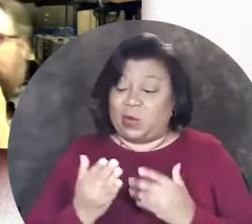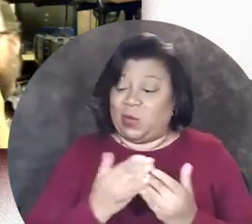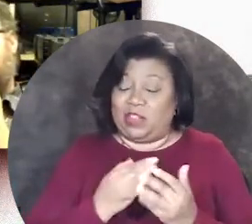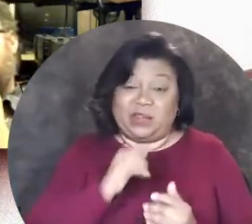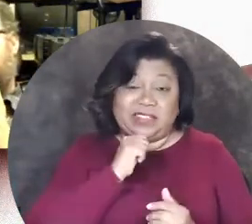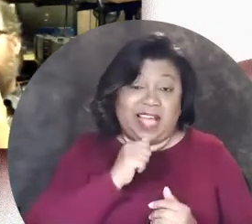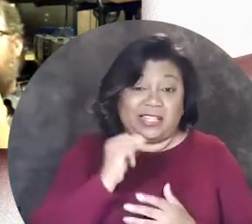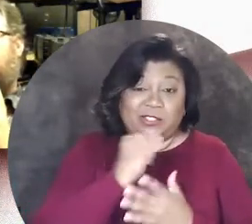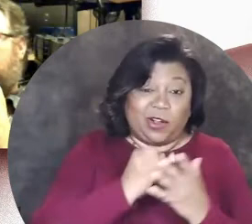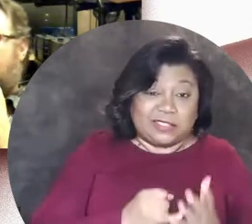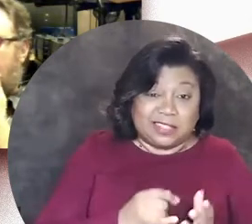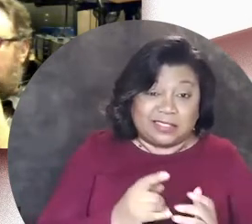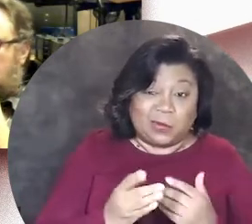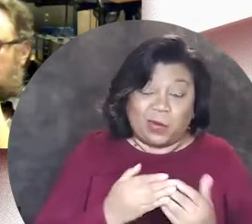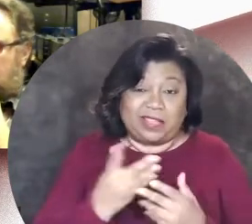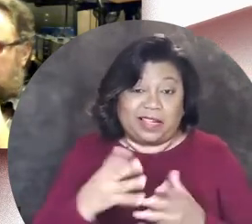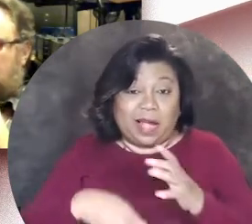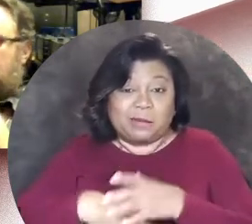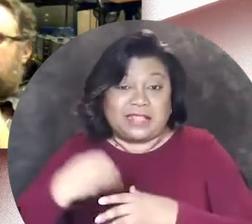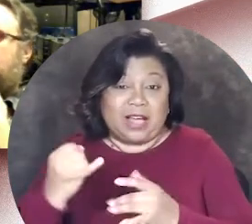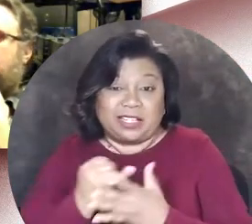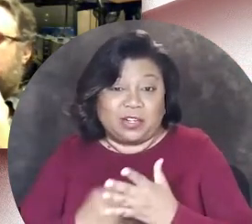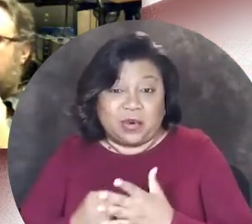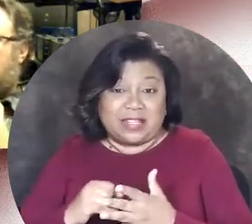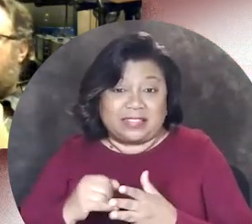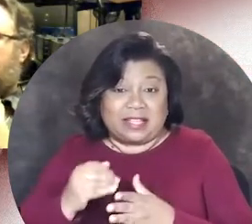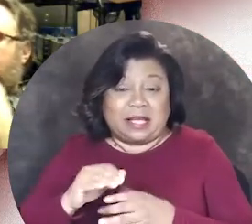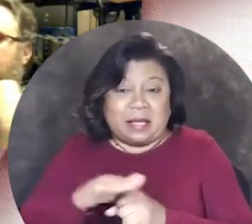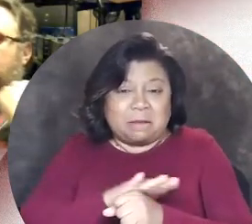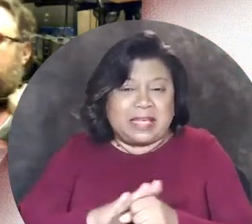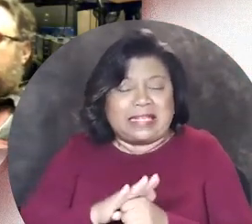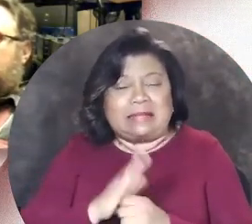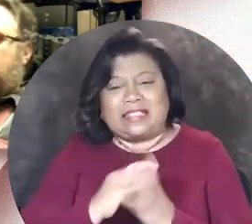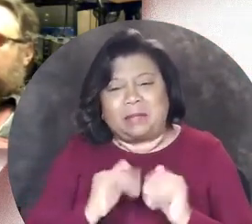uh whether or not it's artistic, whether or not it comes out as an artistic medium